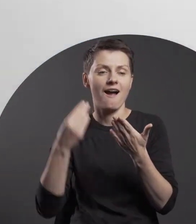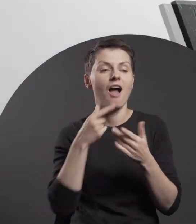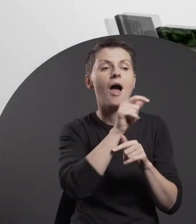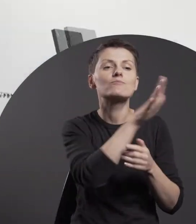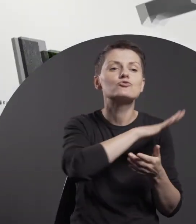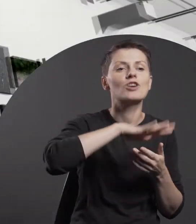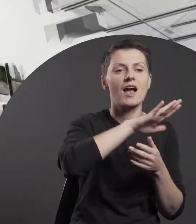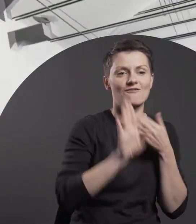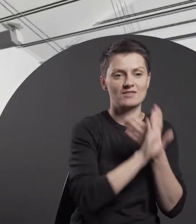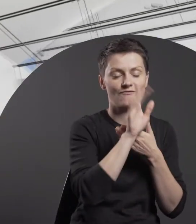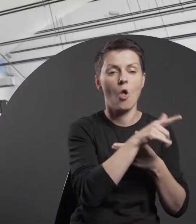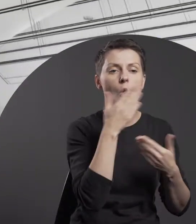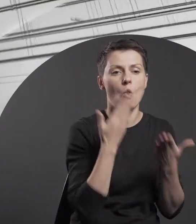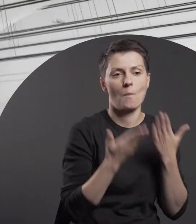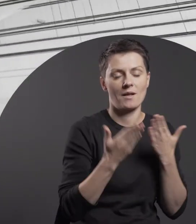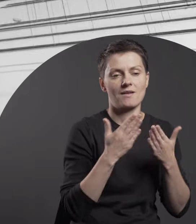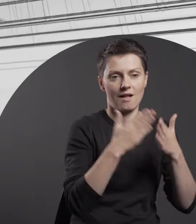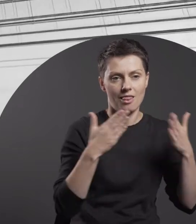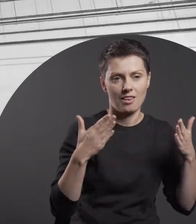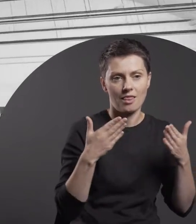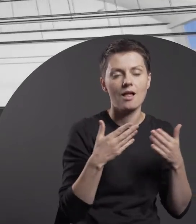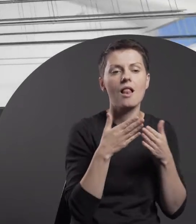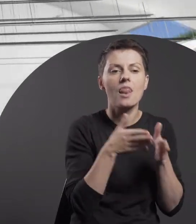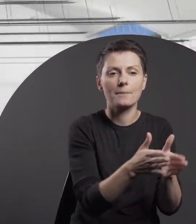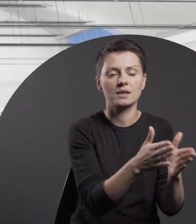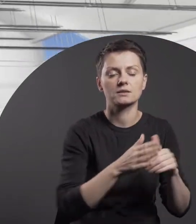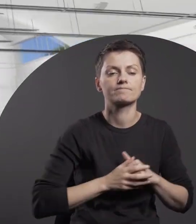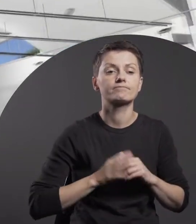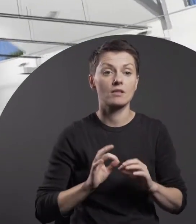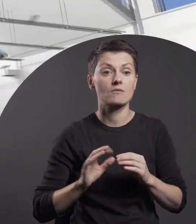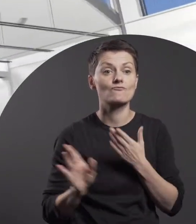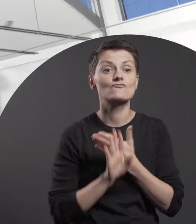of the Labirynt Gallery in Lublin. We are about to enter “A Bear’s Dream”,